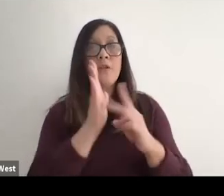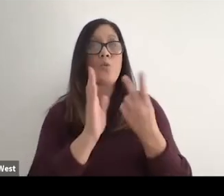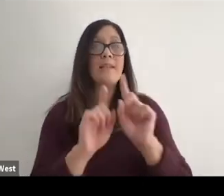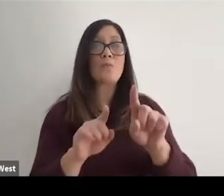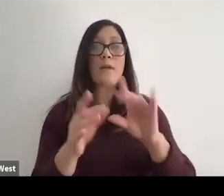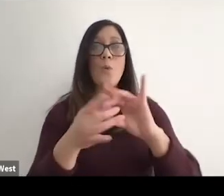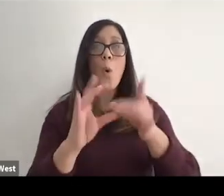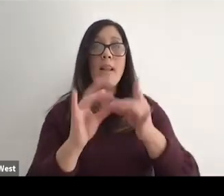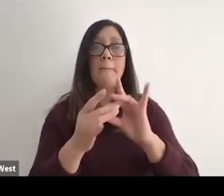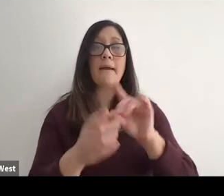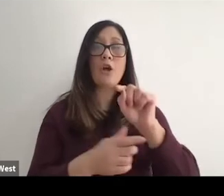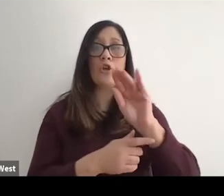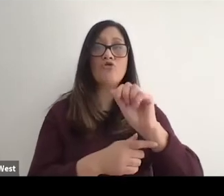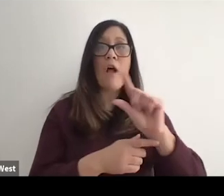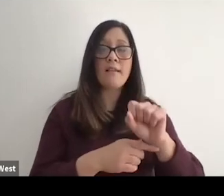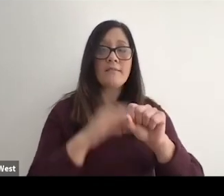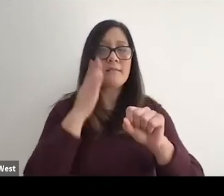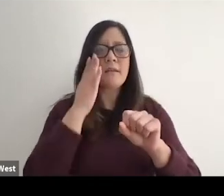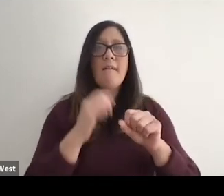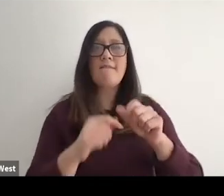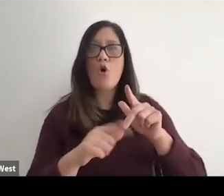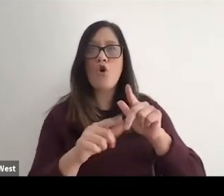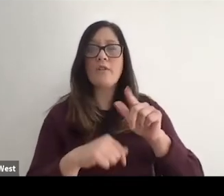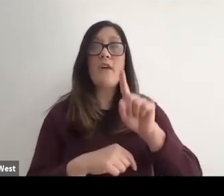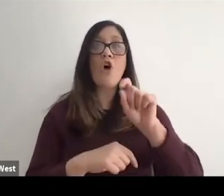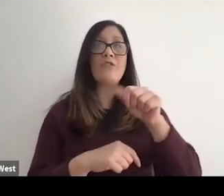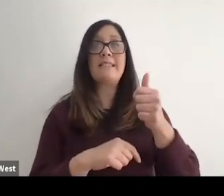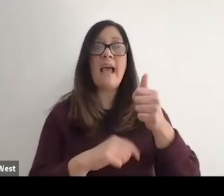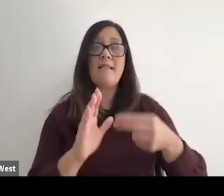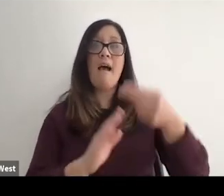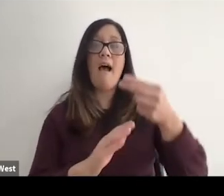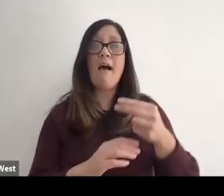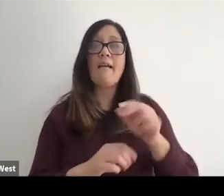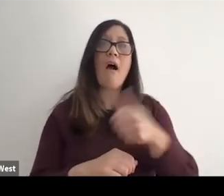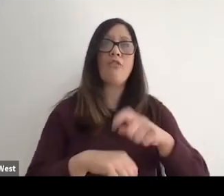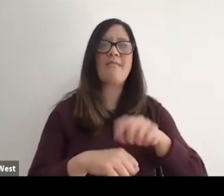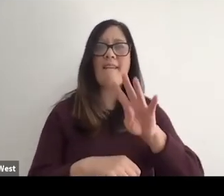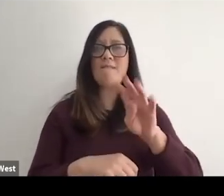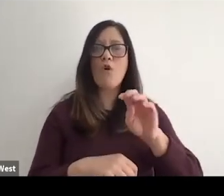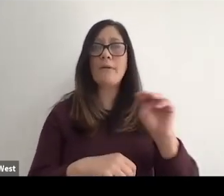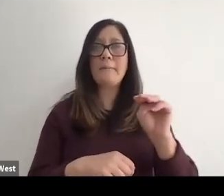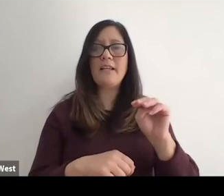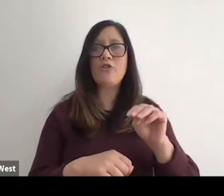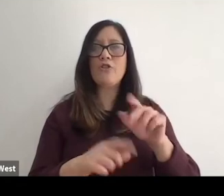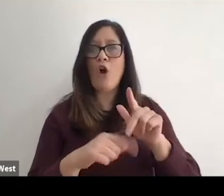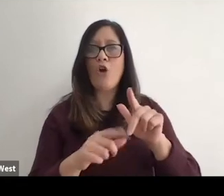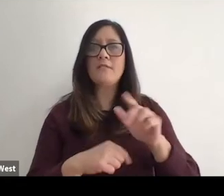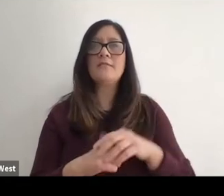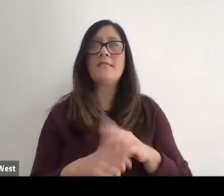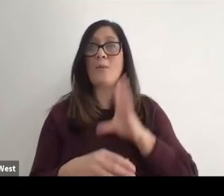Olympic trials in the hurdles. Once in the 110 meter high hurdles and another time in the 400 meter hurdles. I was in the United States Army on